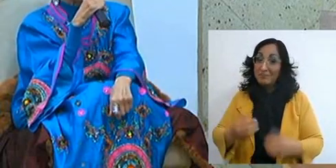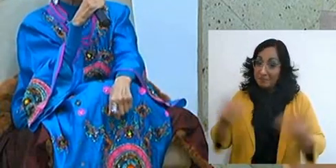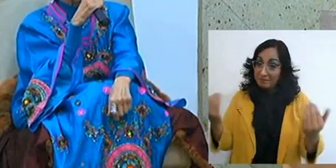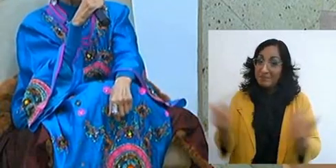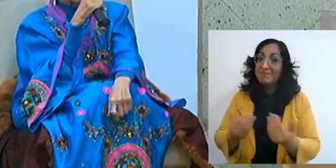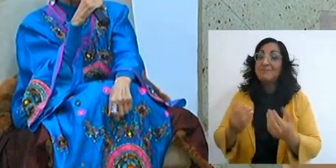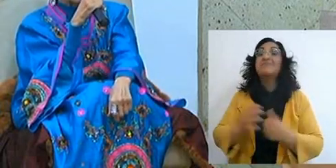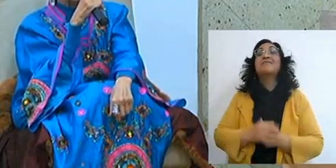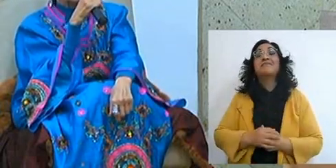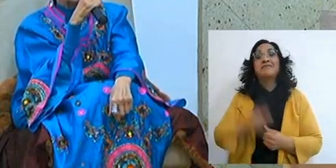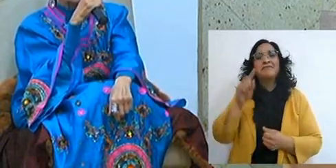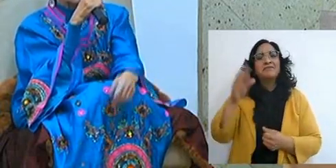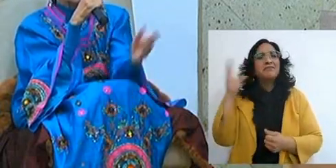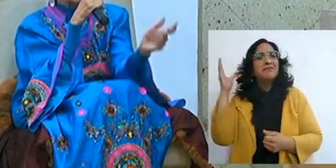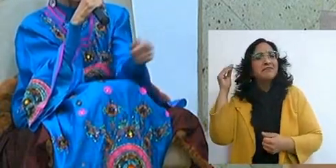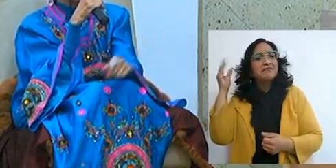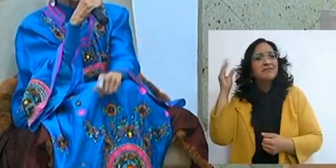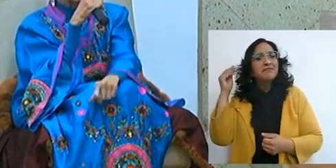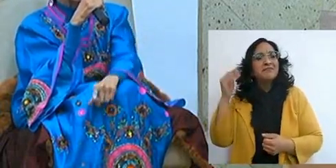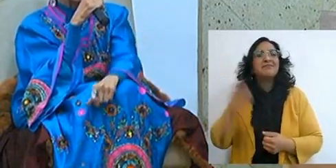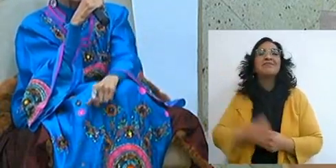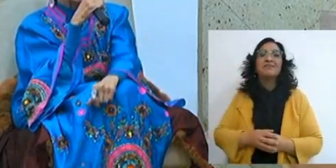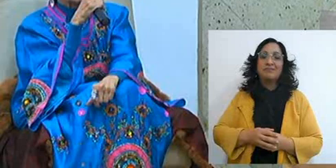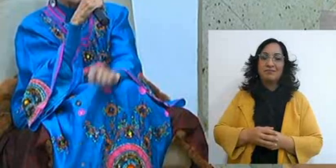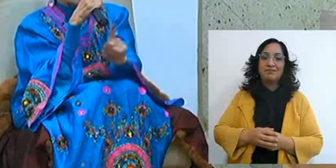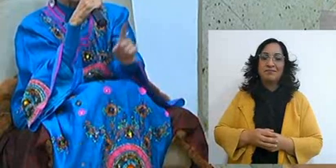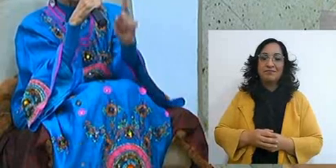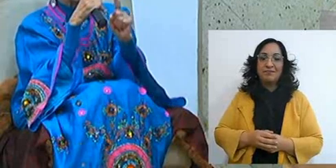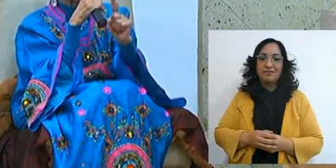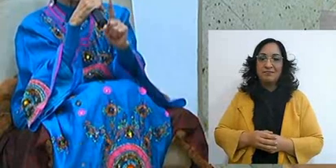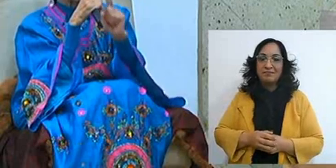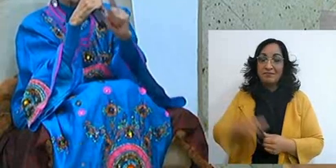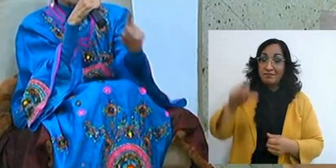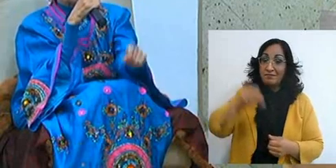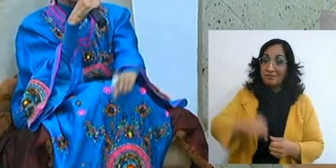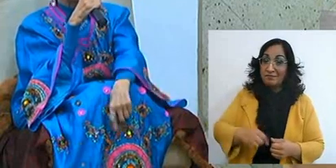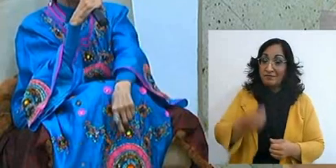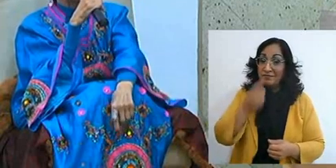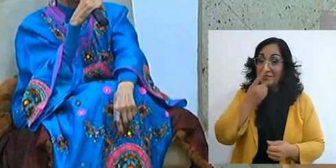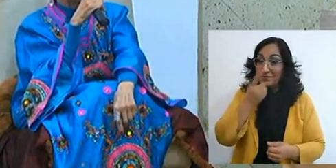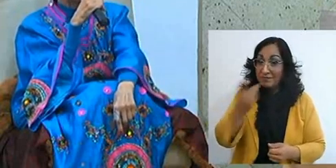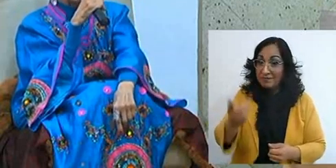that you heard the Word, through René and there you saw yourself reflected,